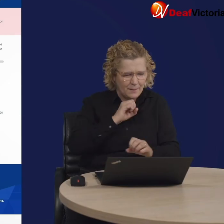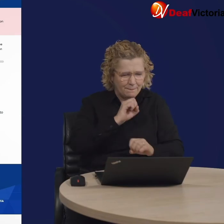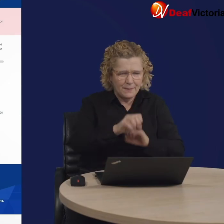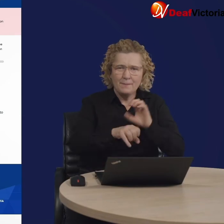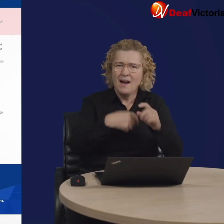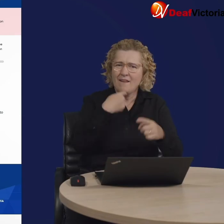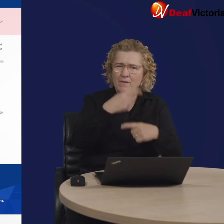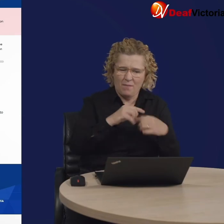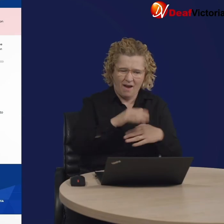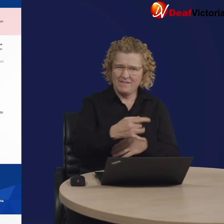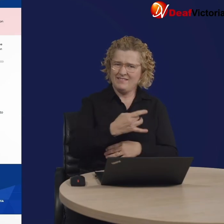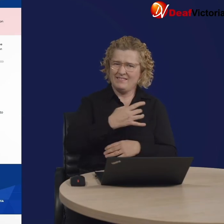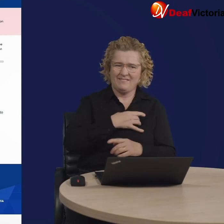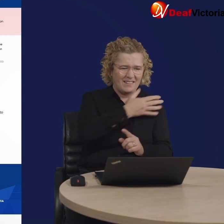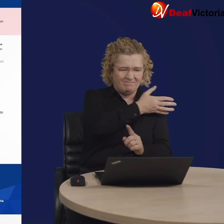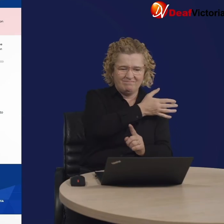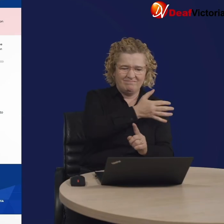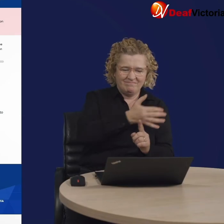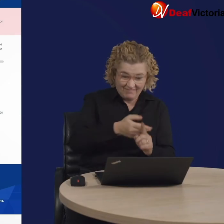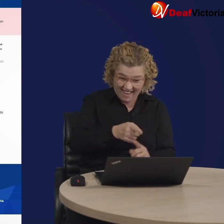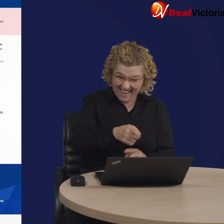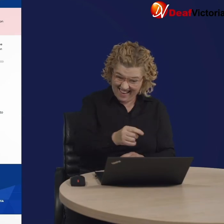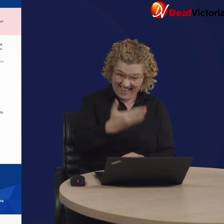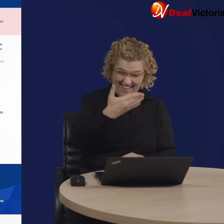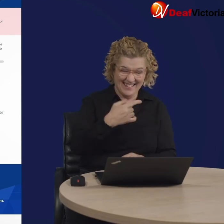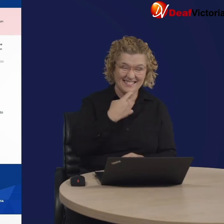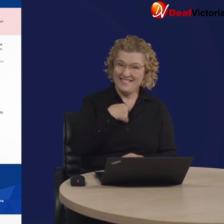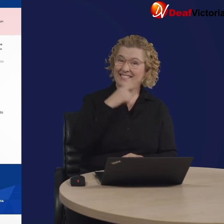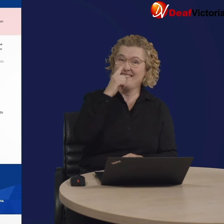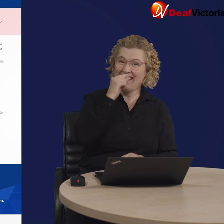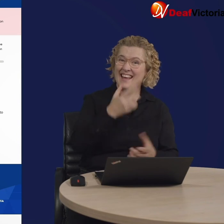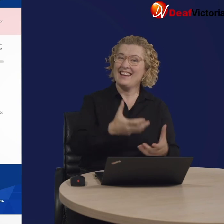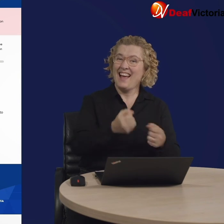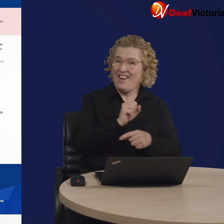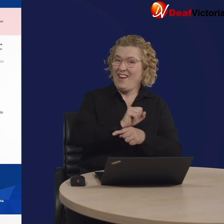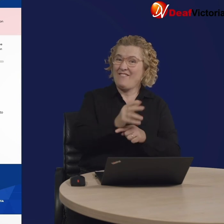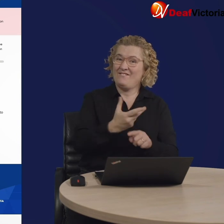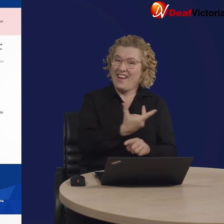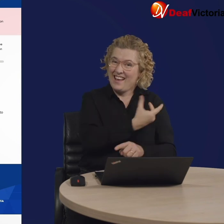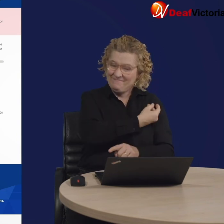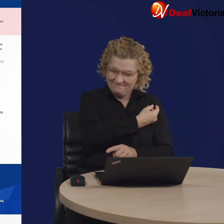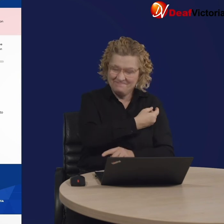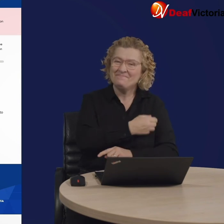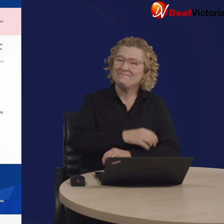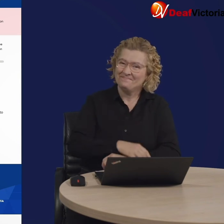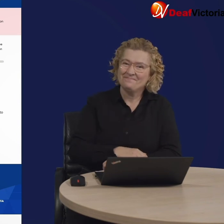I've finished putting my information in, and I am eligible to receive a CIOVID-19 vaccine!